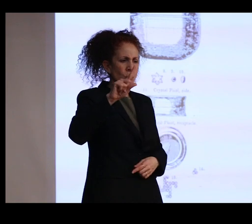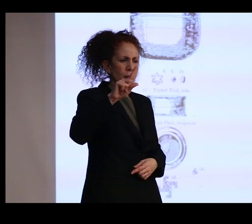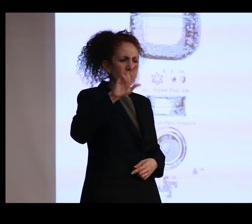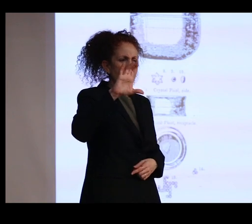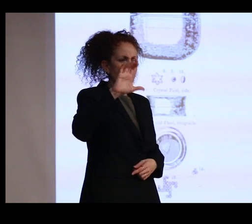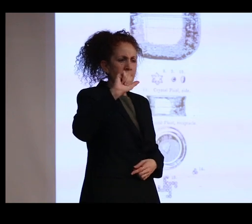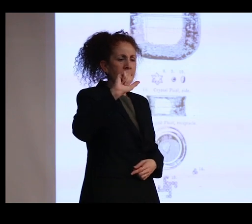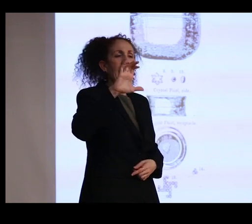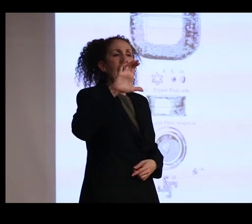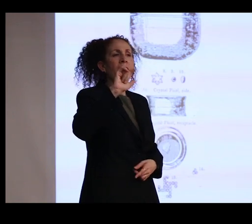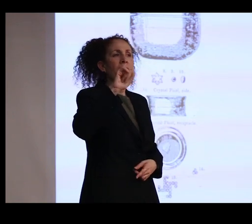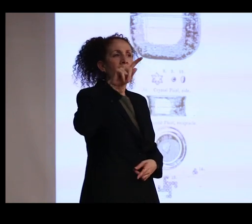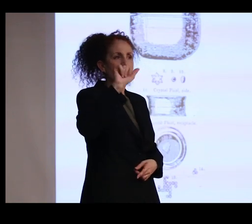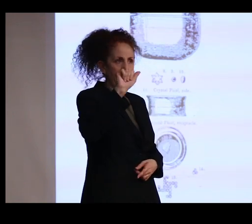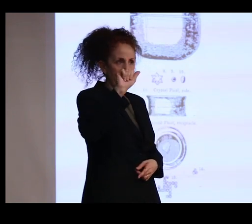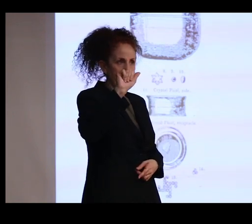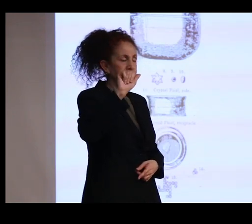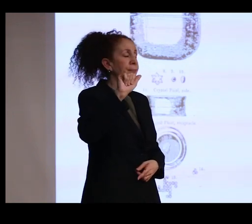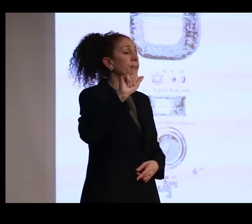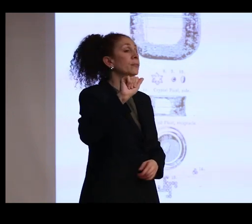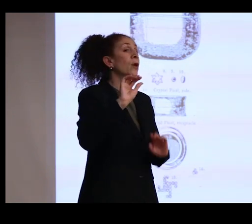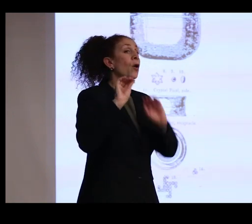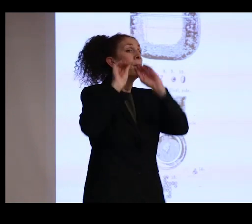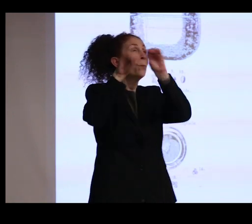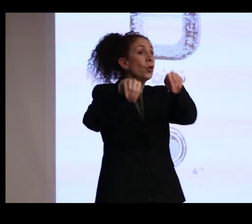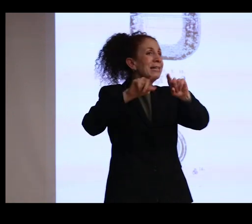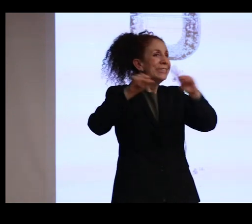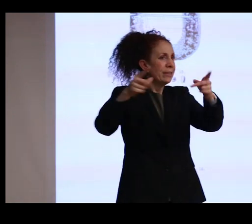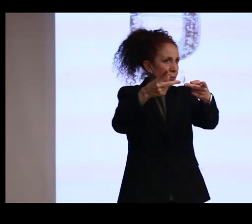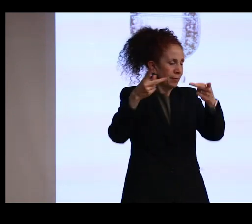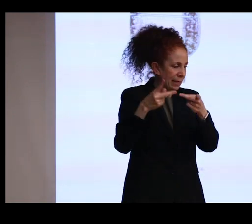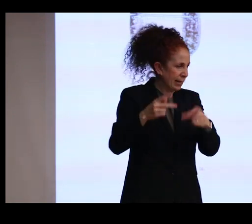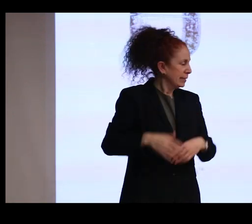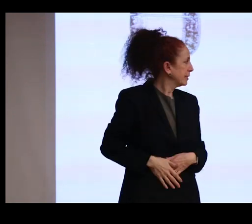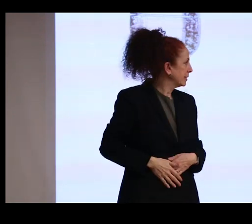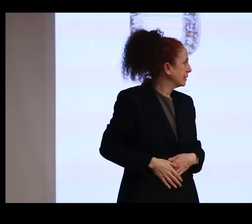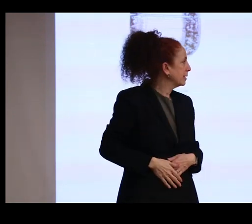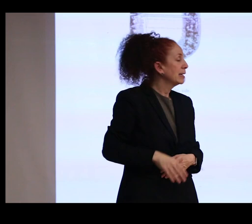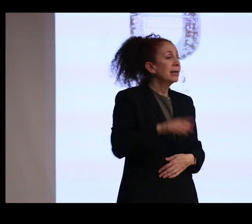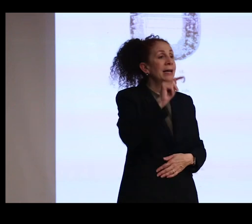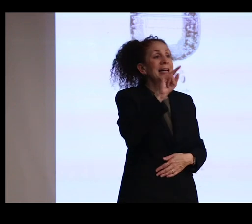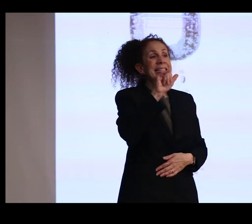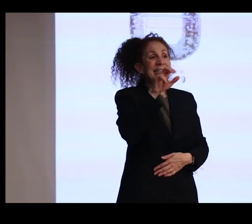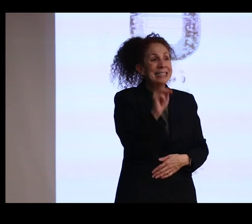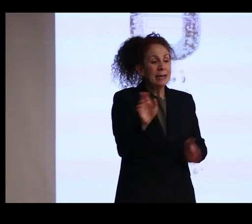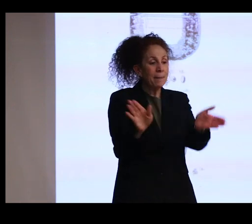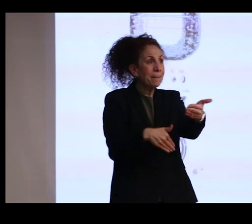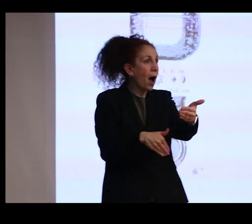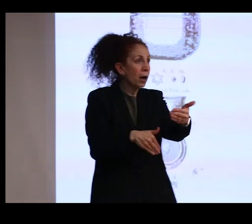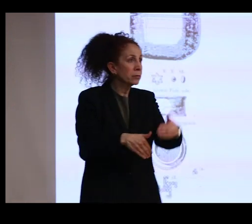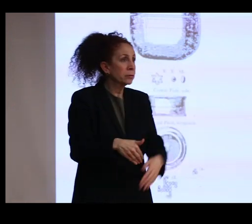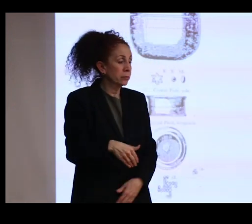Instead, it was placed in a new kind of reliquary, a small tin box wrapped in tissue paper,